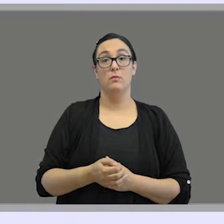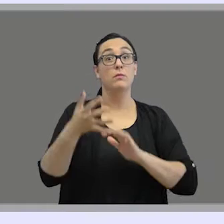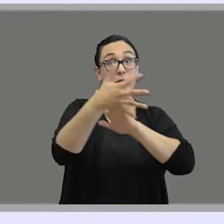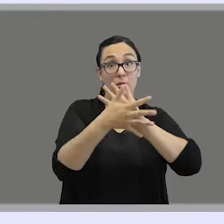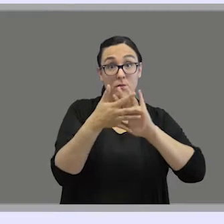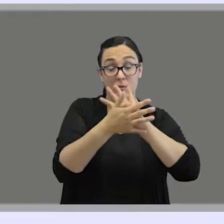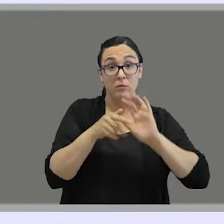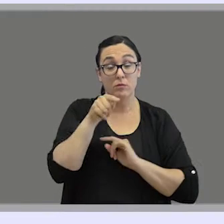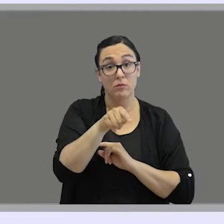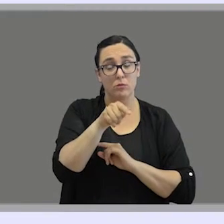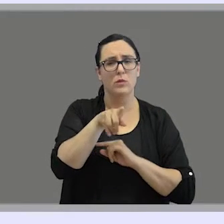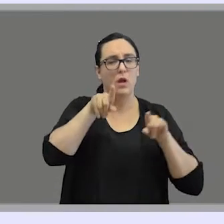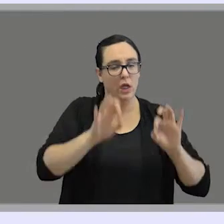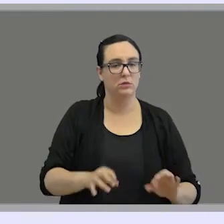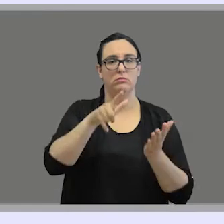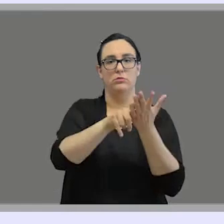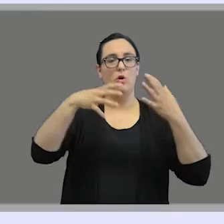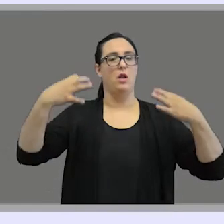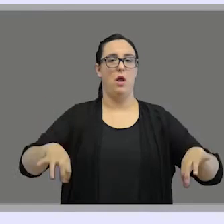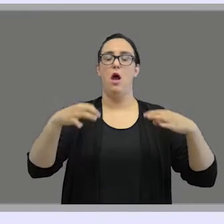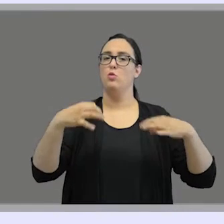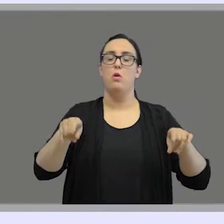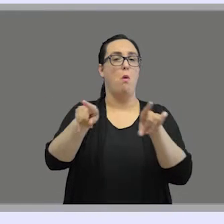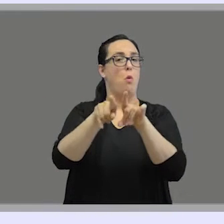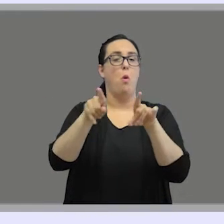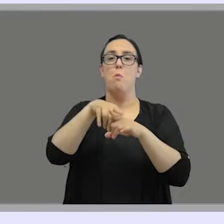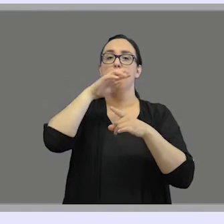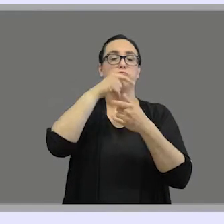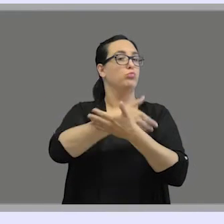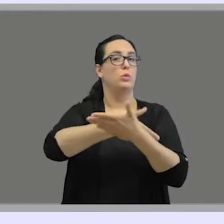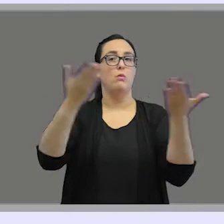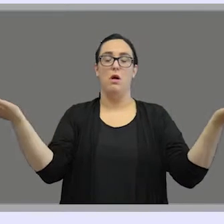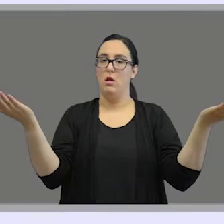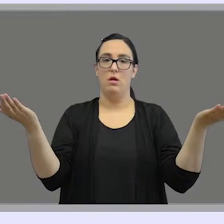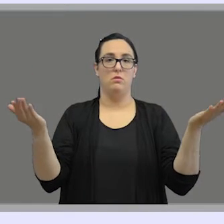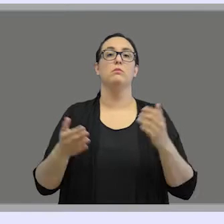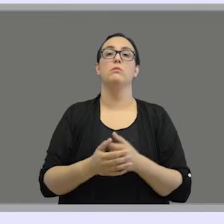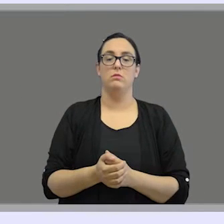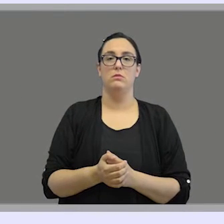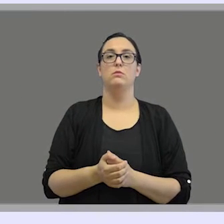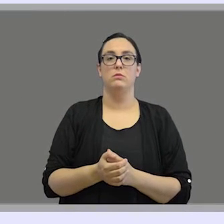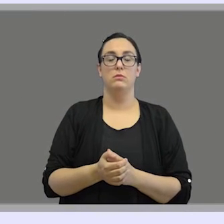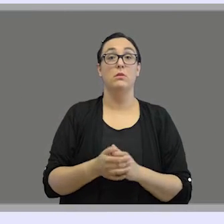Sign languages are natural languages just like any spoken language,